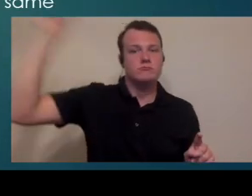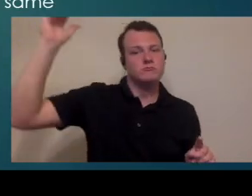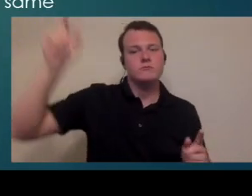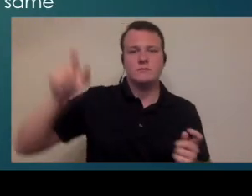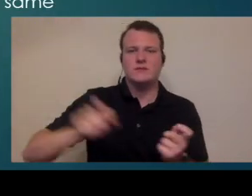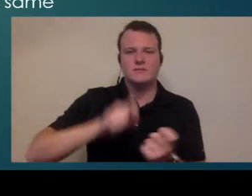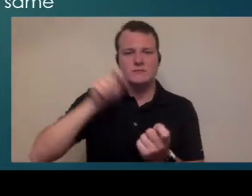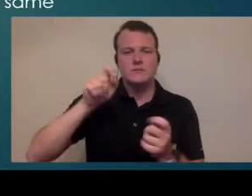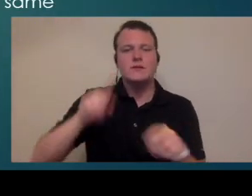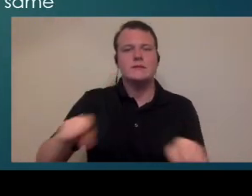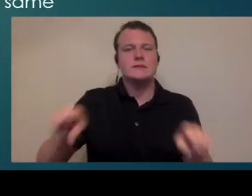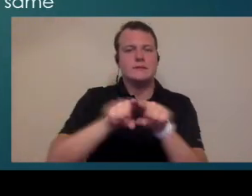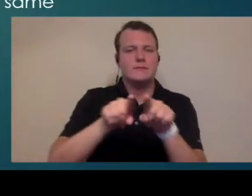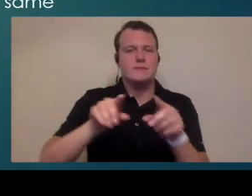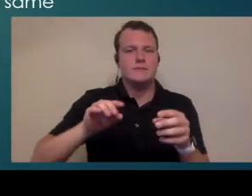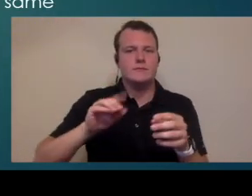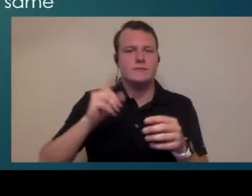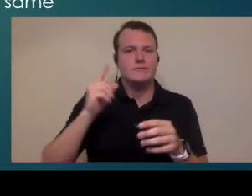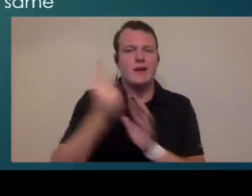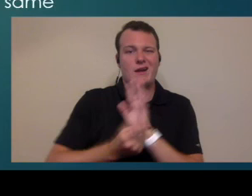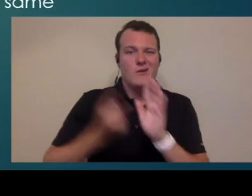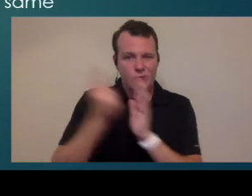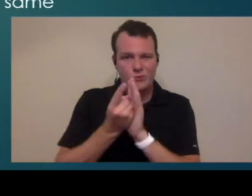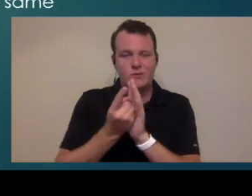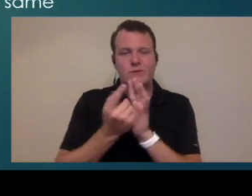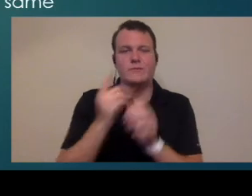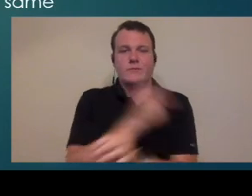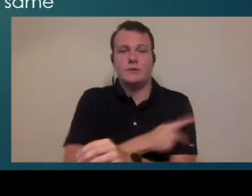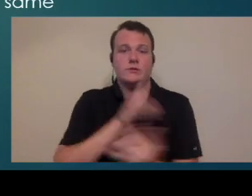the same amount of patient contact just depending on what kind of combinations